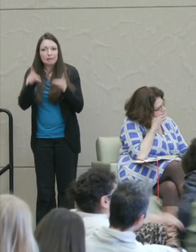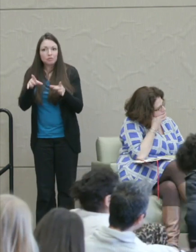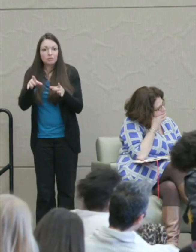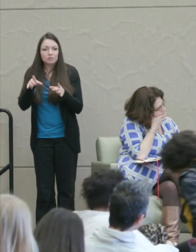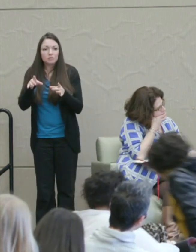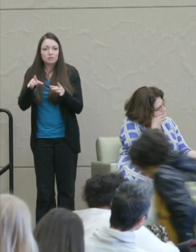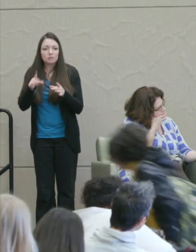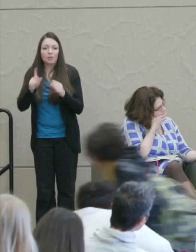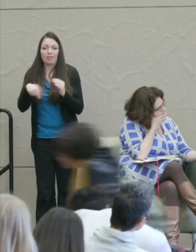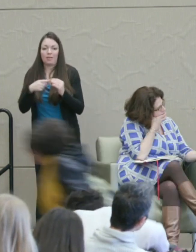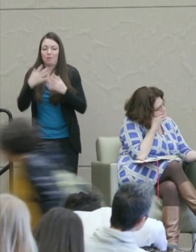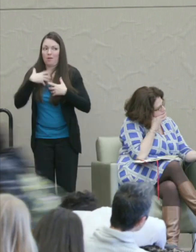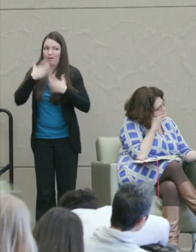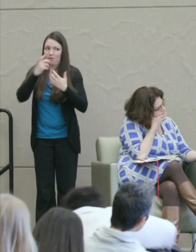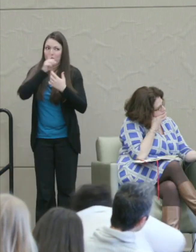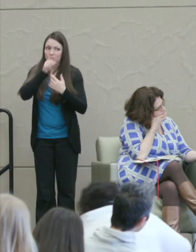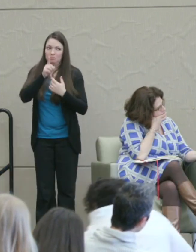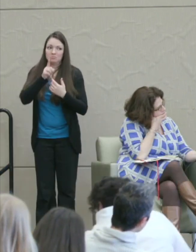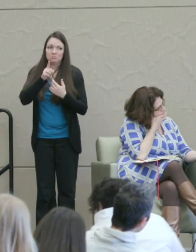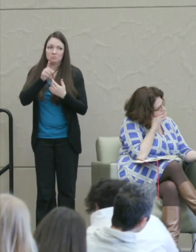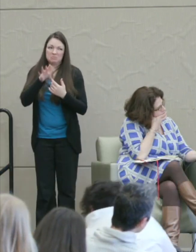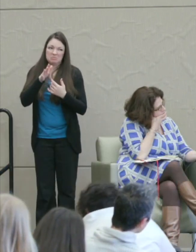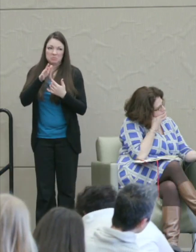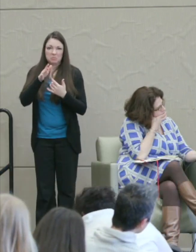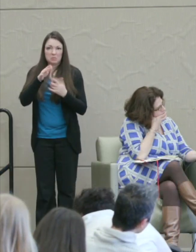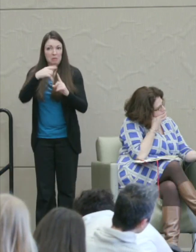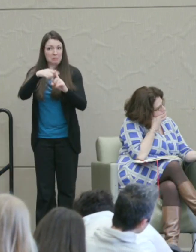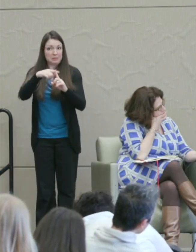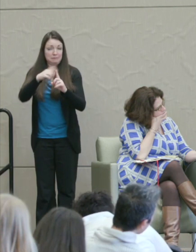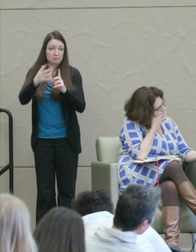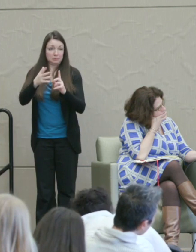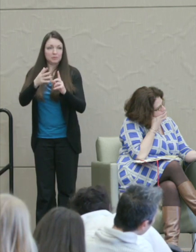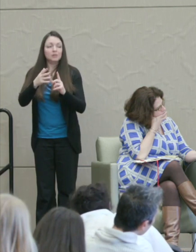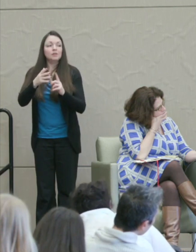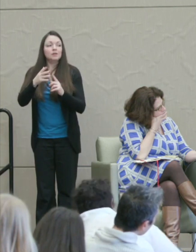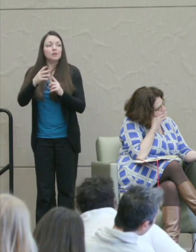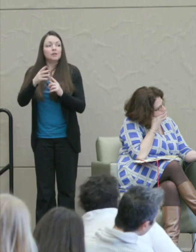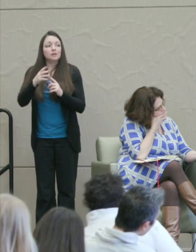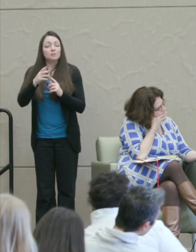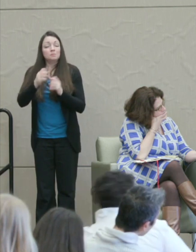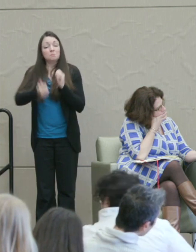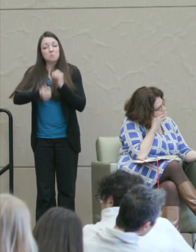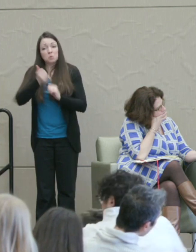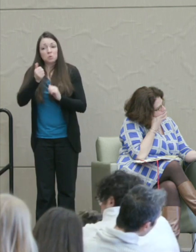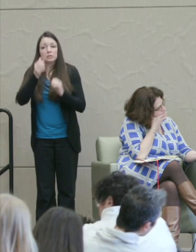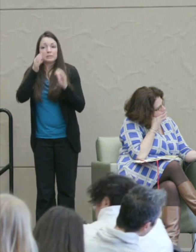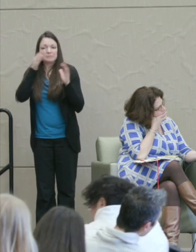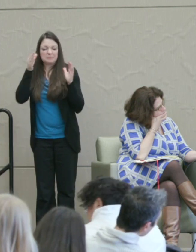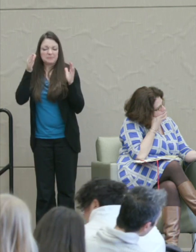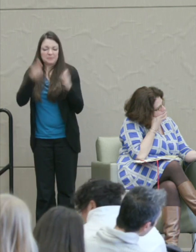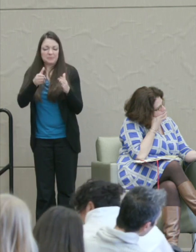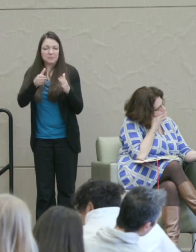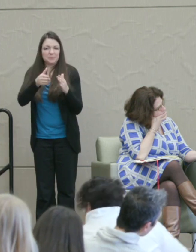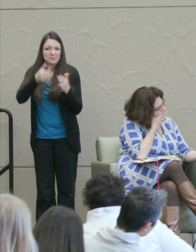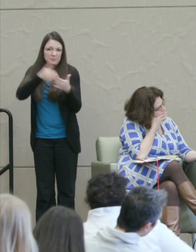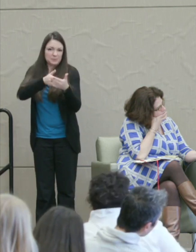anger that's actually pretty promising is that it's directed usually at an act, not at the whole person.